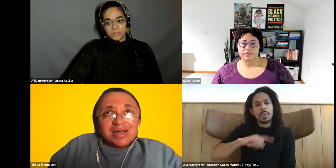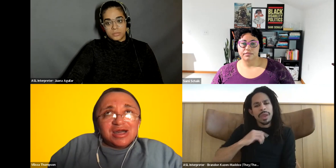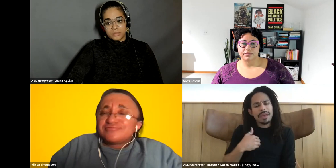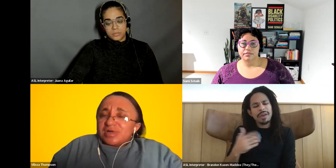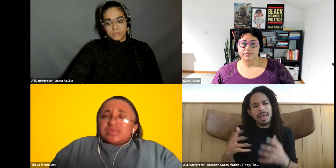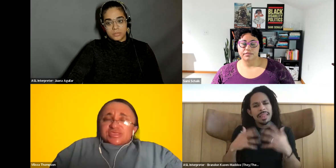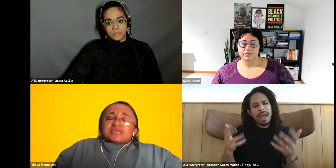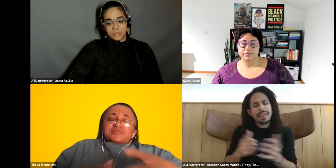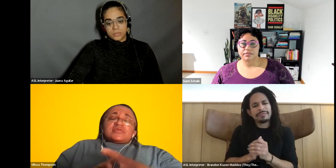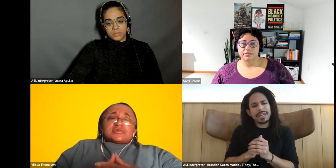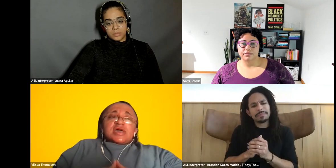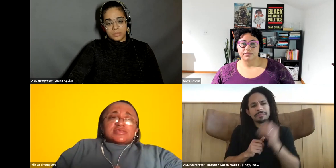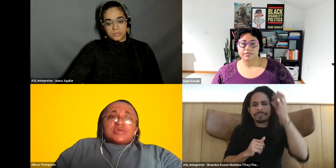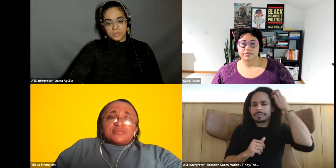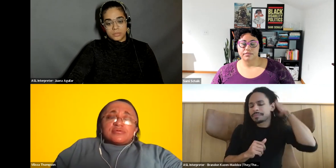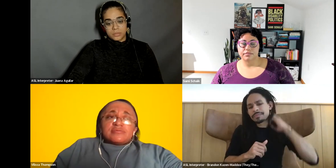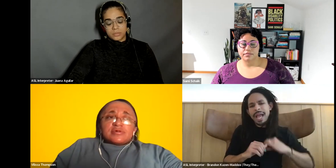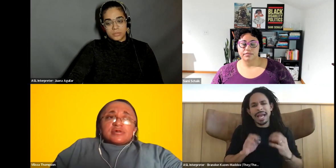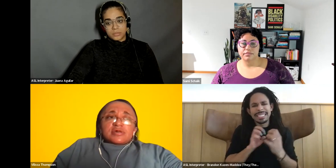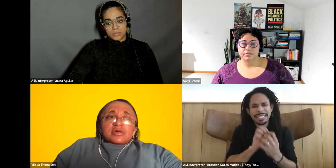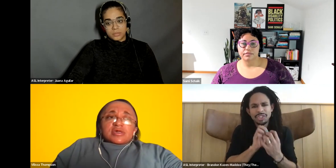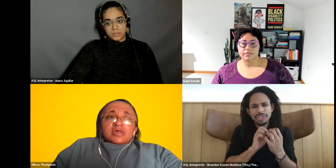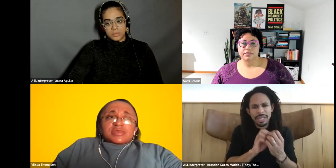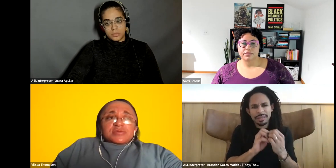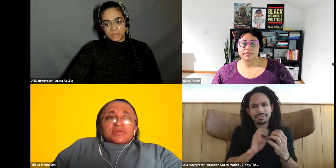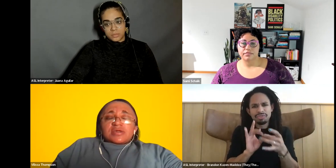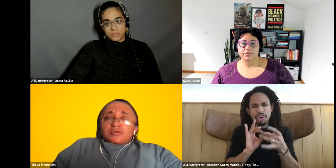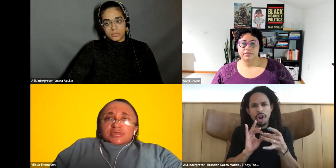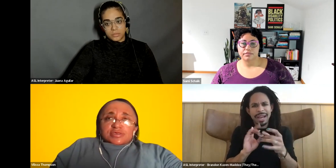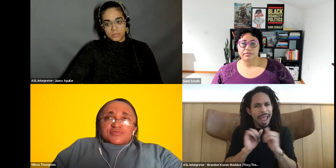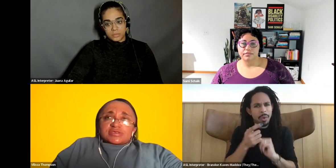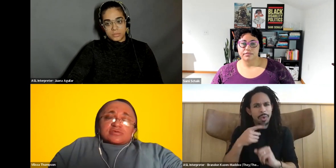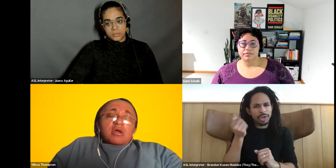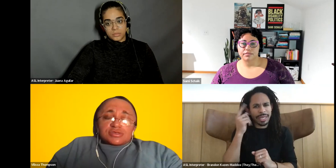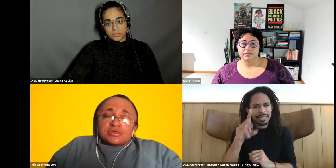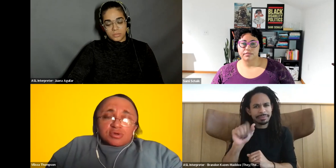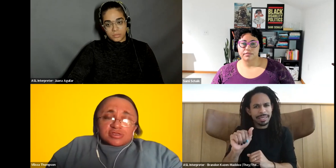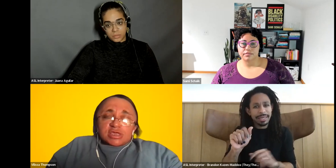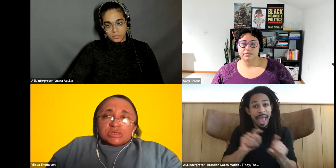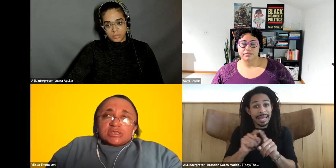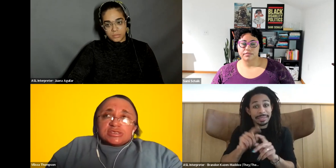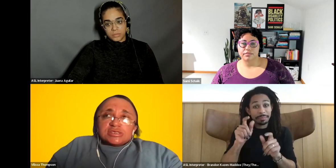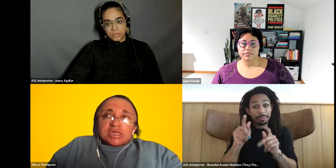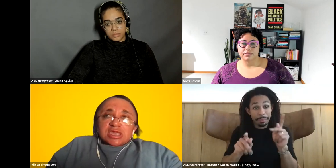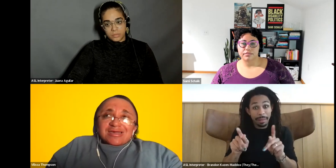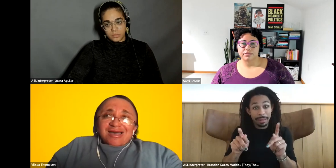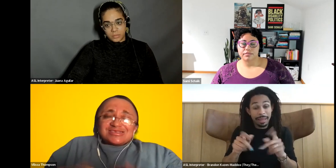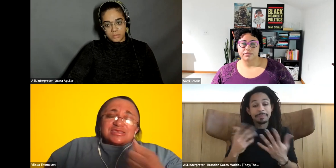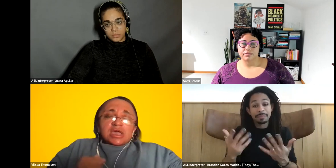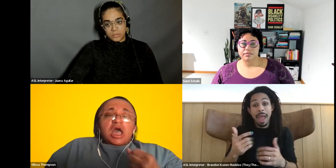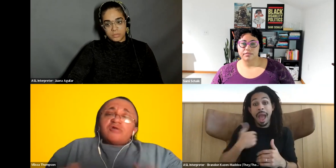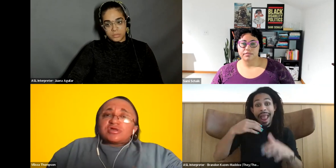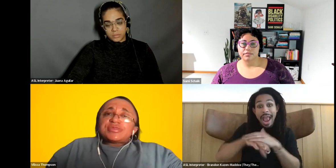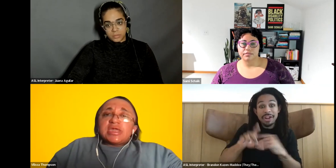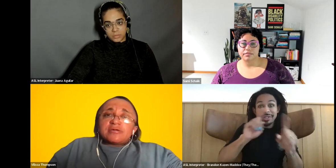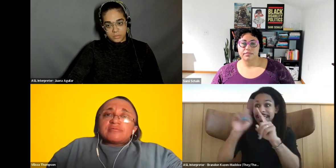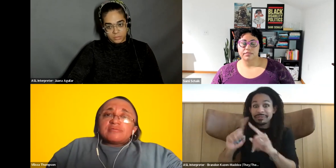Vilissa Thompson: of understanding disability as a people. And I think when I go into these spaces, talk to these organizations. I see that conflict there